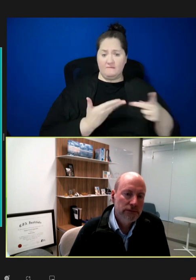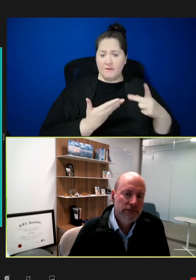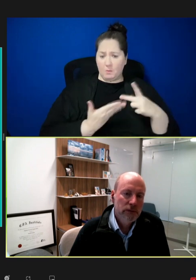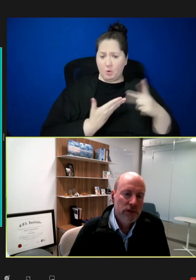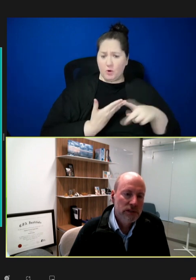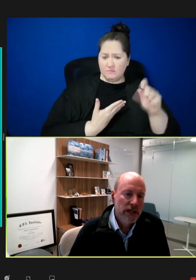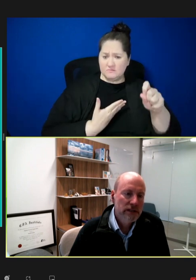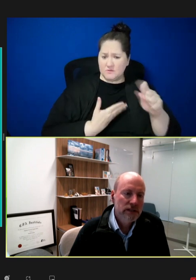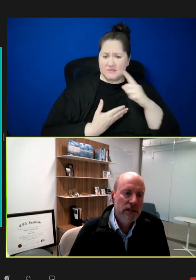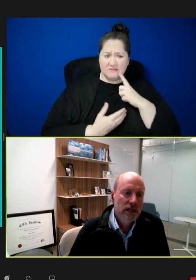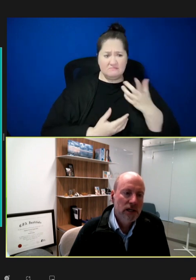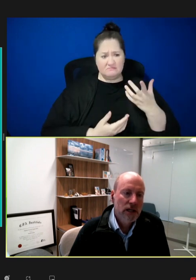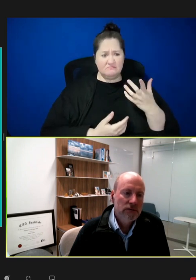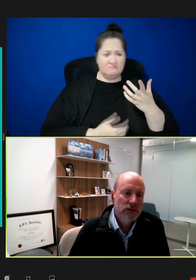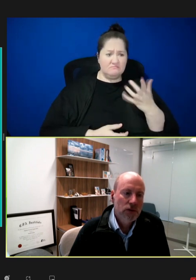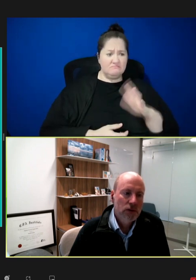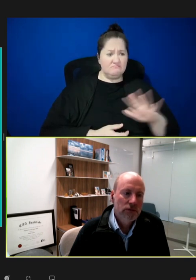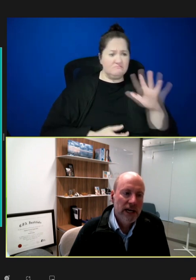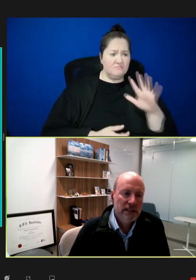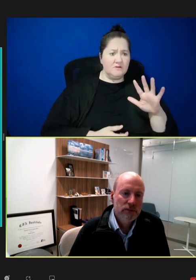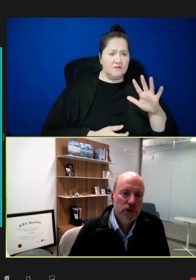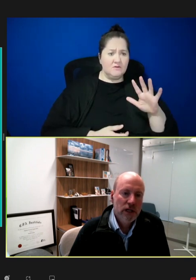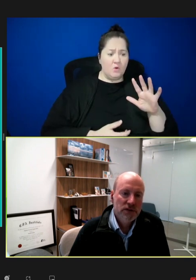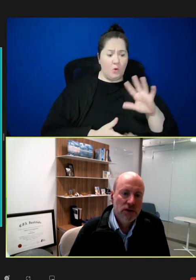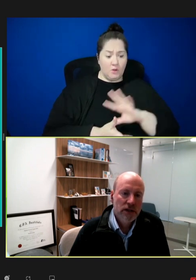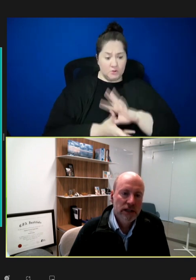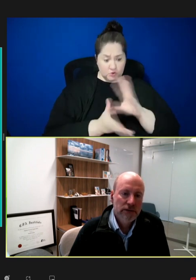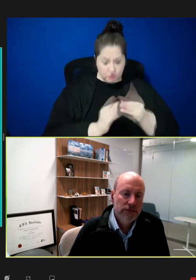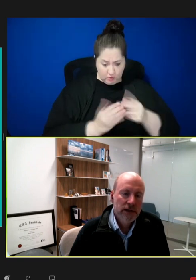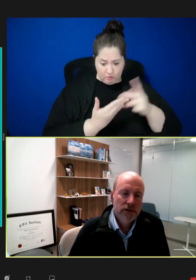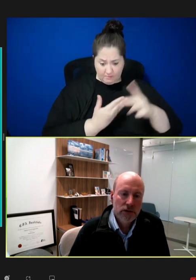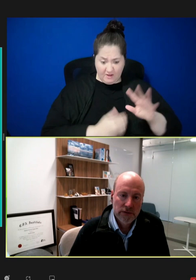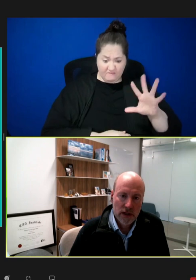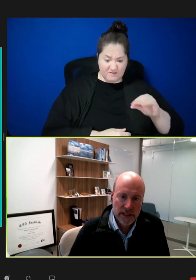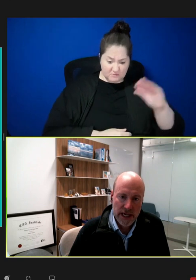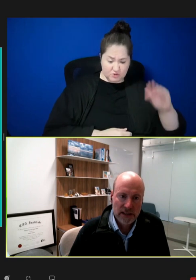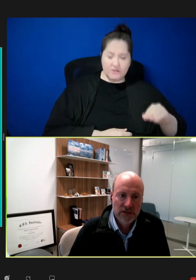50 percent of the total vaccine programs started have failed or have gone inactive,